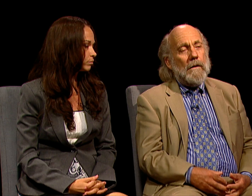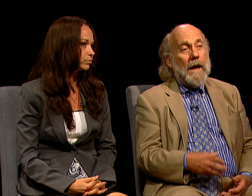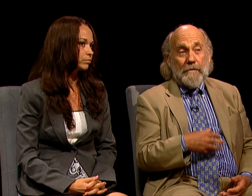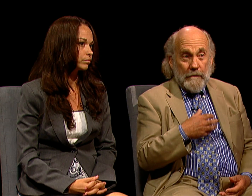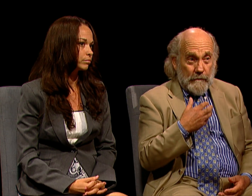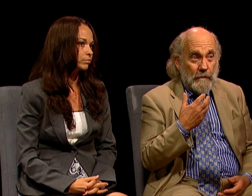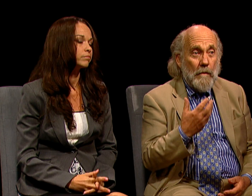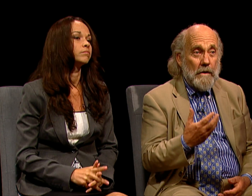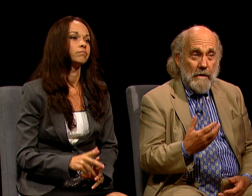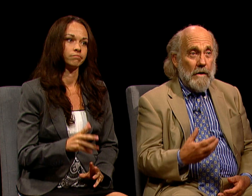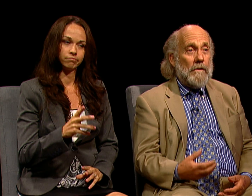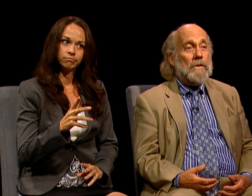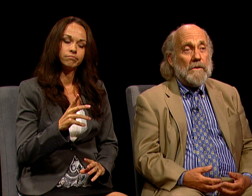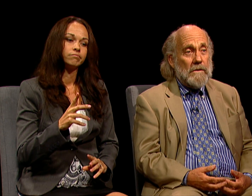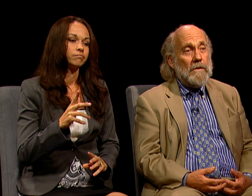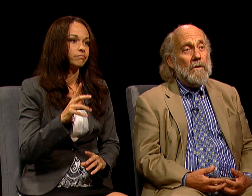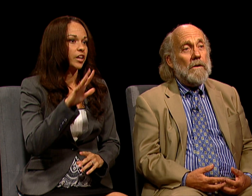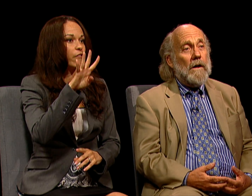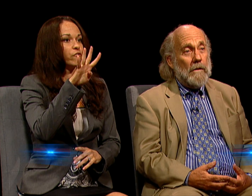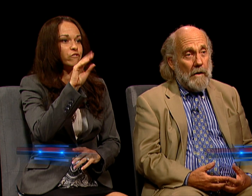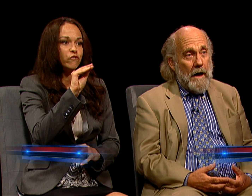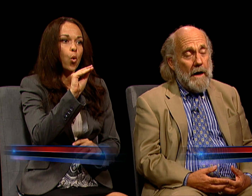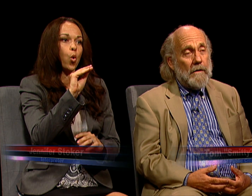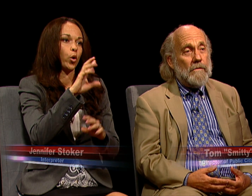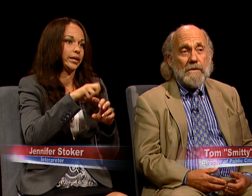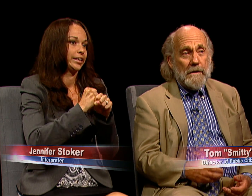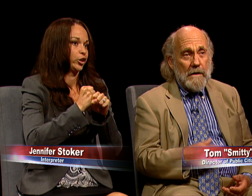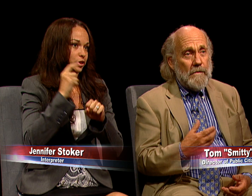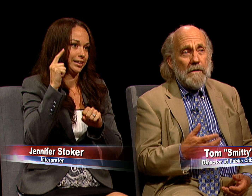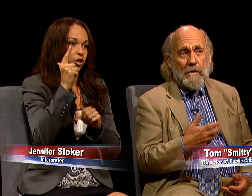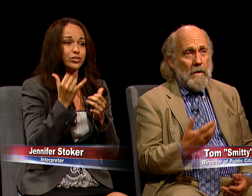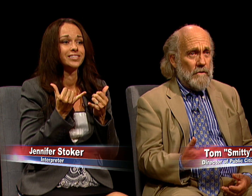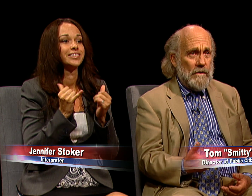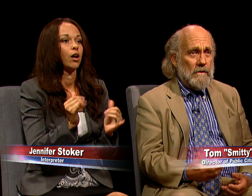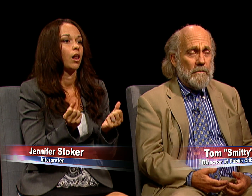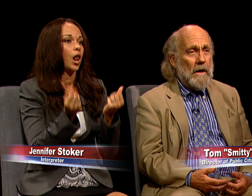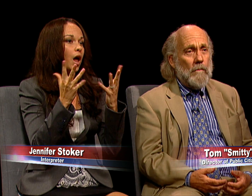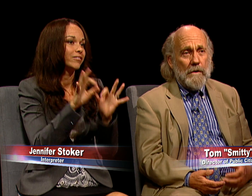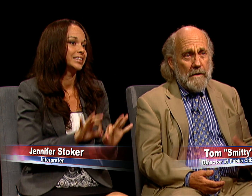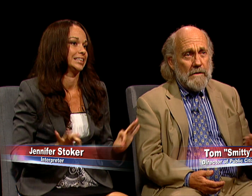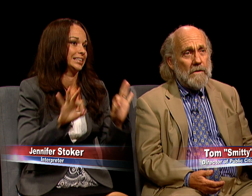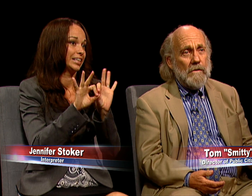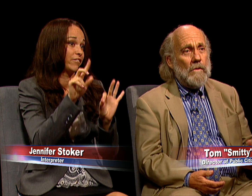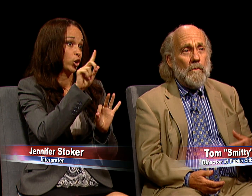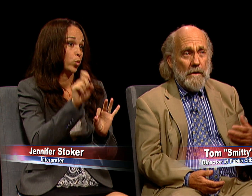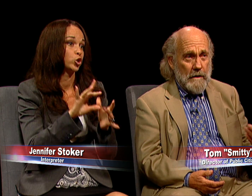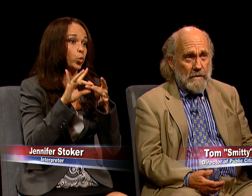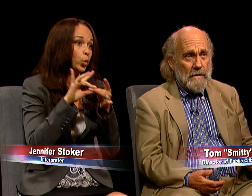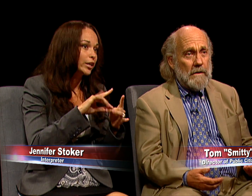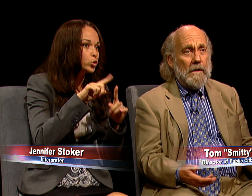AFTER 40 YEARS, THERE'S STILL A LOT OF SIGNIFICANT QUESTIONS ABOUT WHAT NIXON KNEW, WHAT NIXON DID,